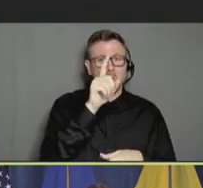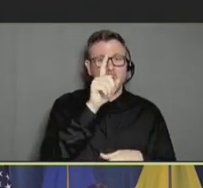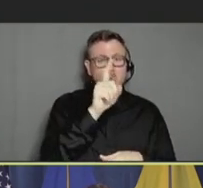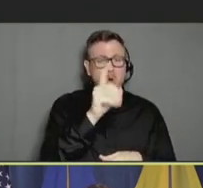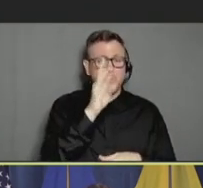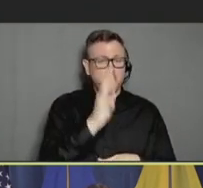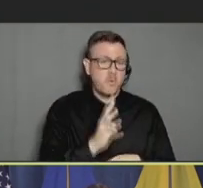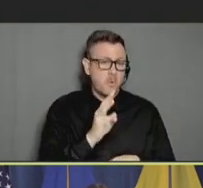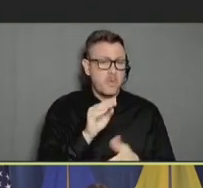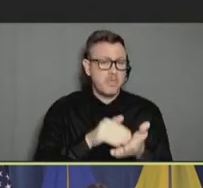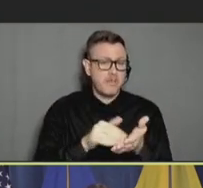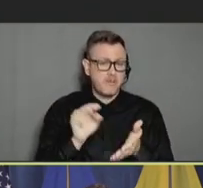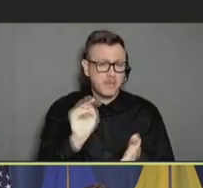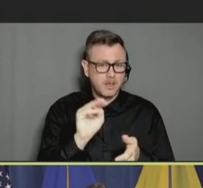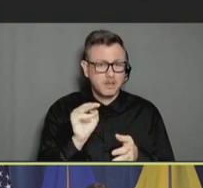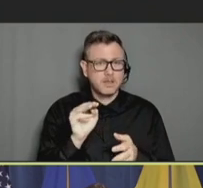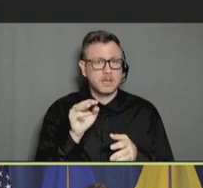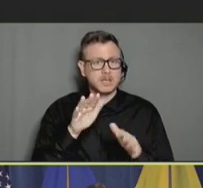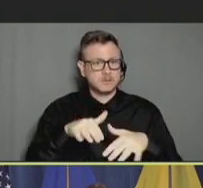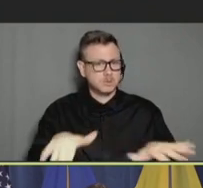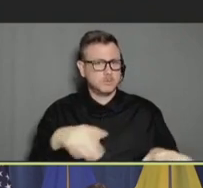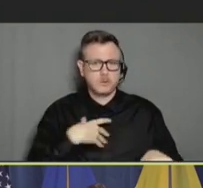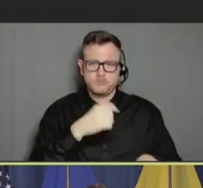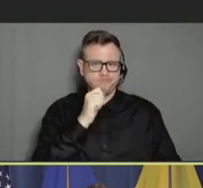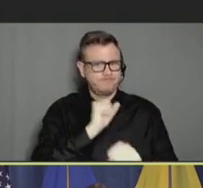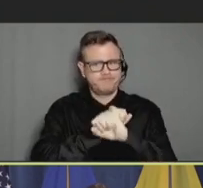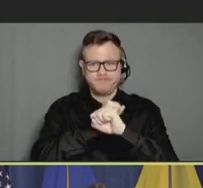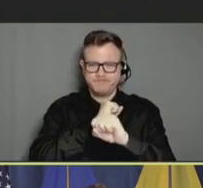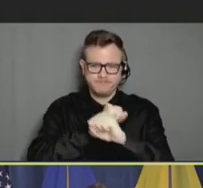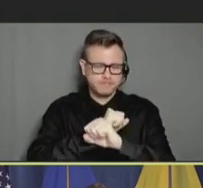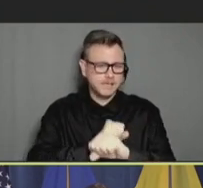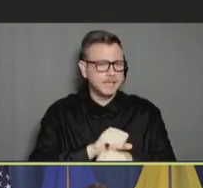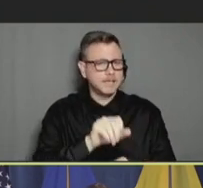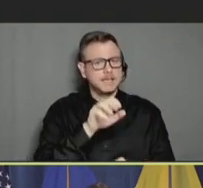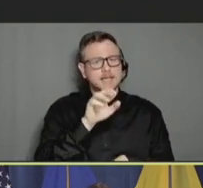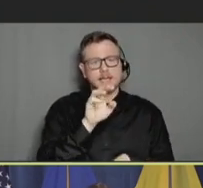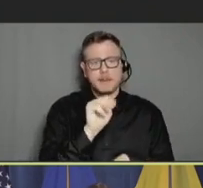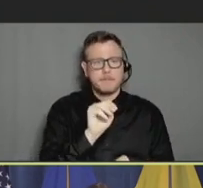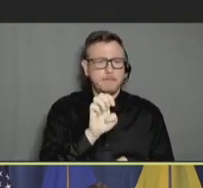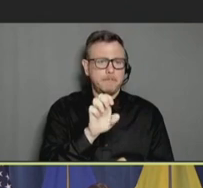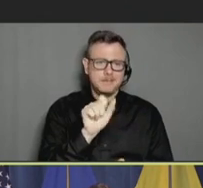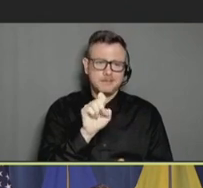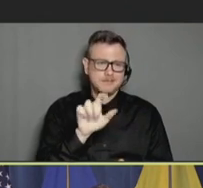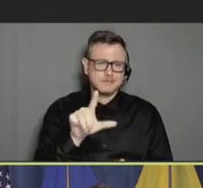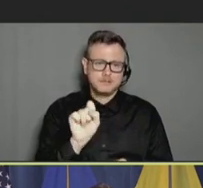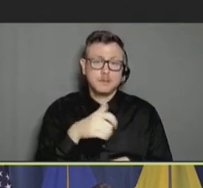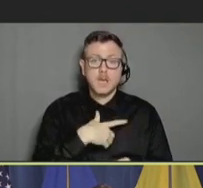States who are not protected against measles. And, again, I think the pediatricians have